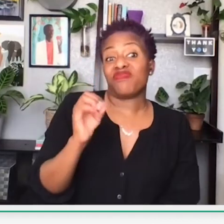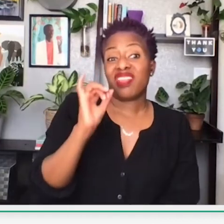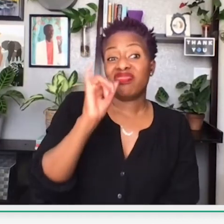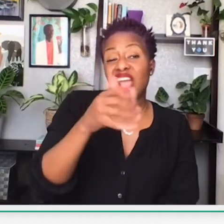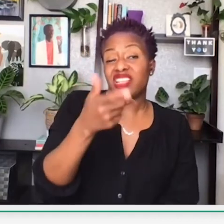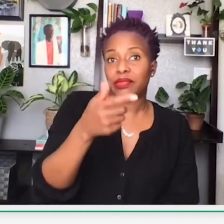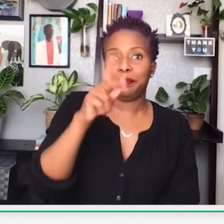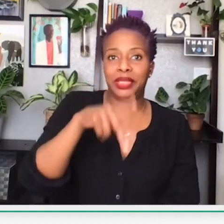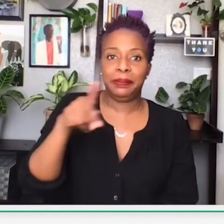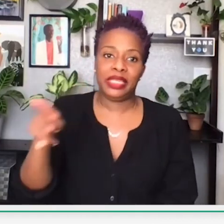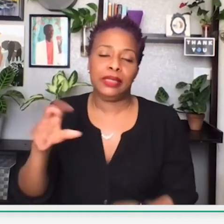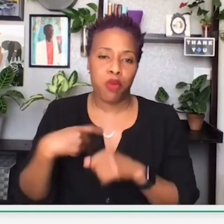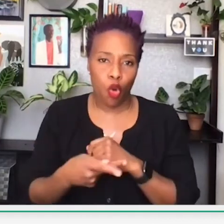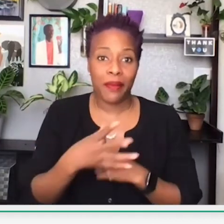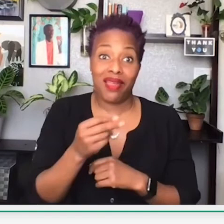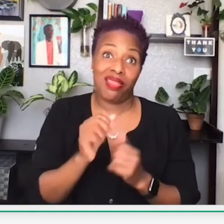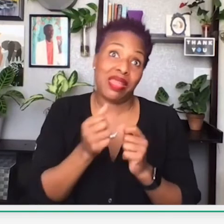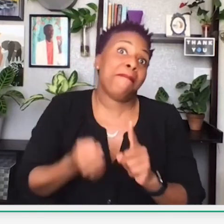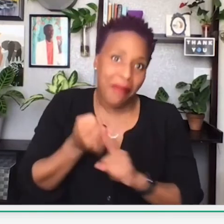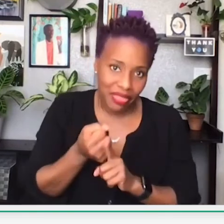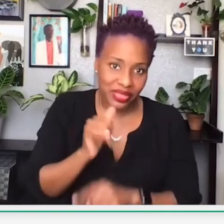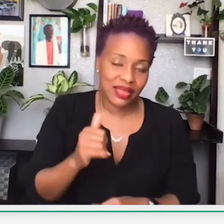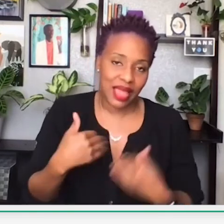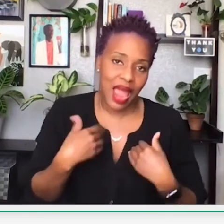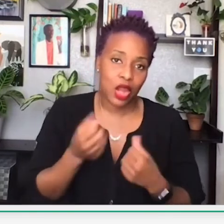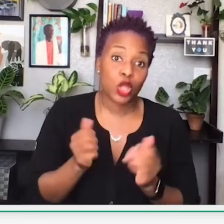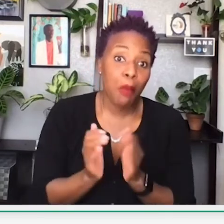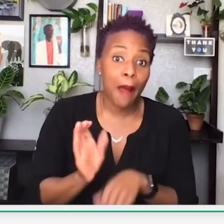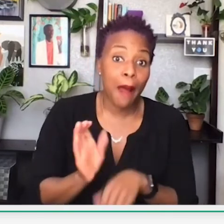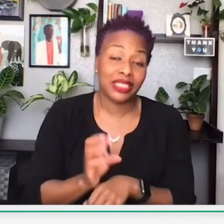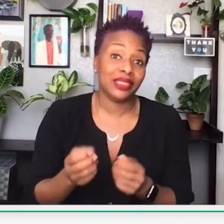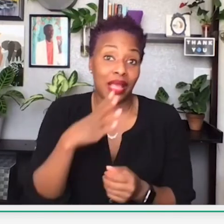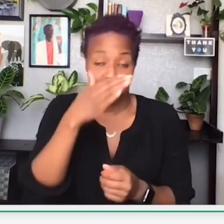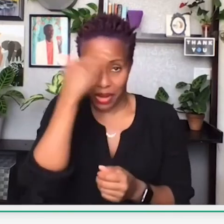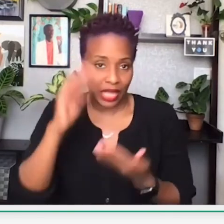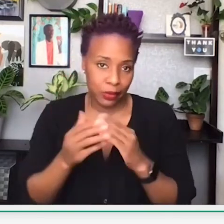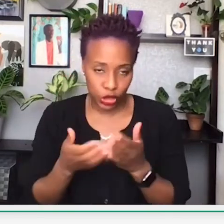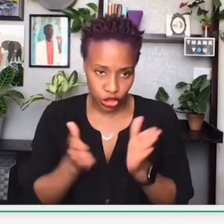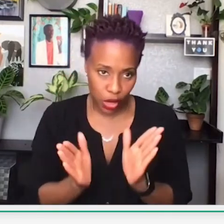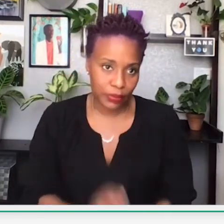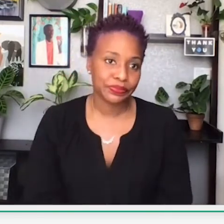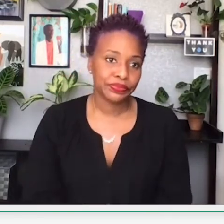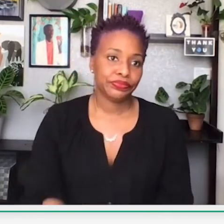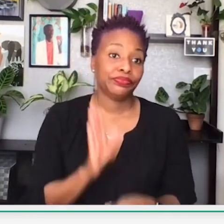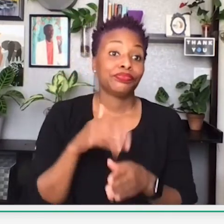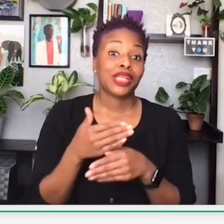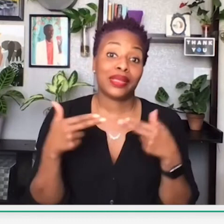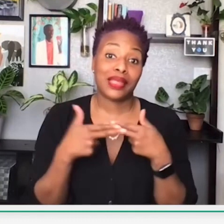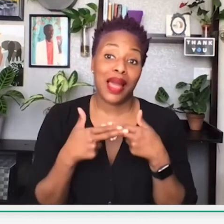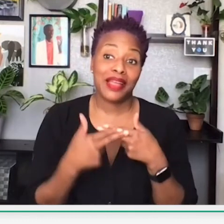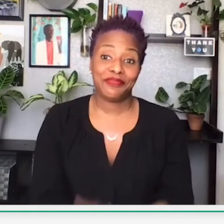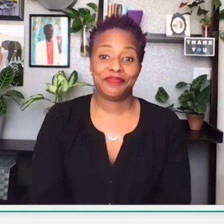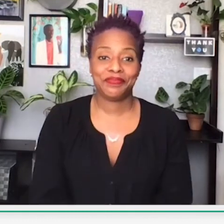with their business, and had to shut down. So the PPP actually had a very big impact